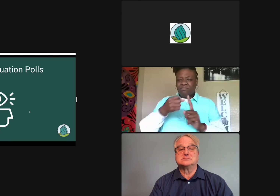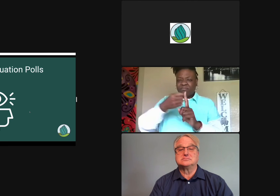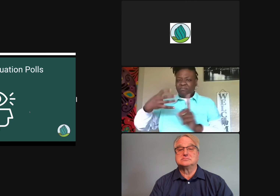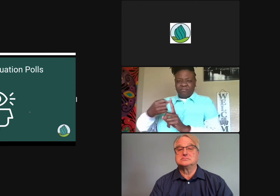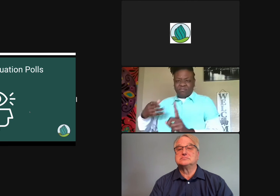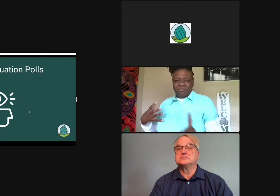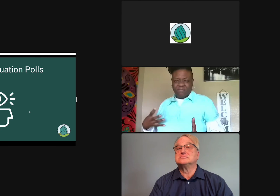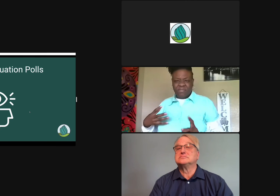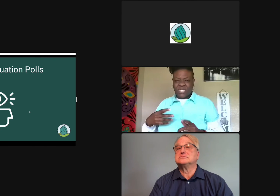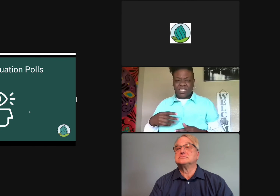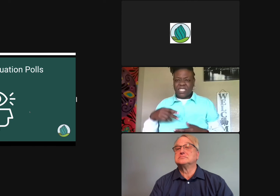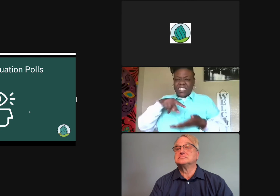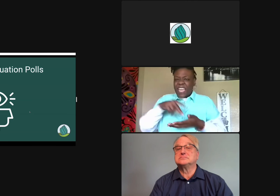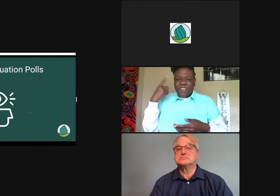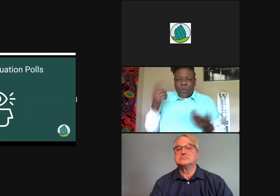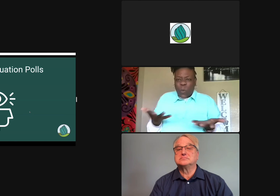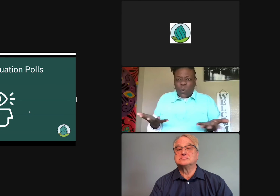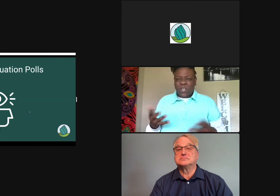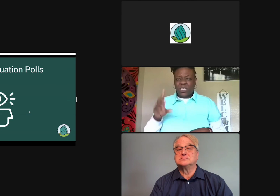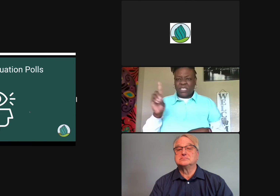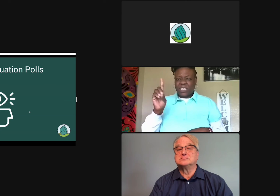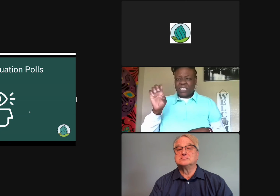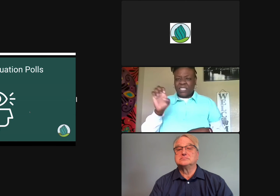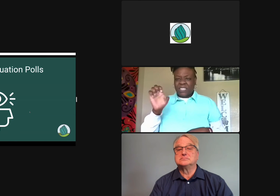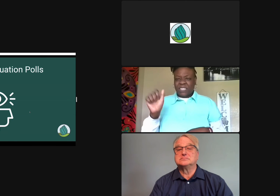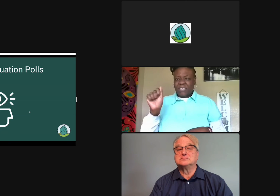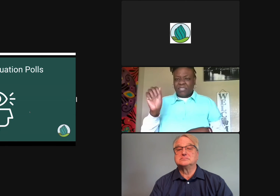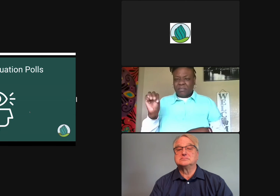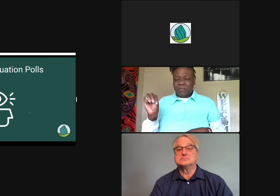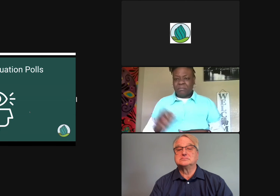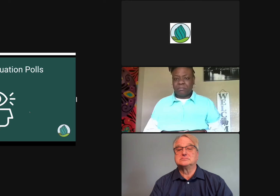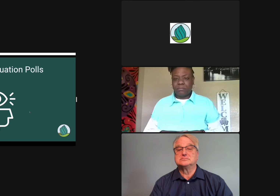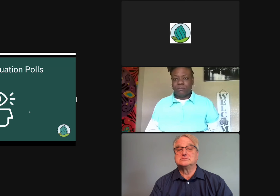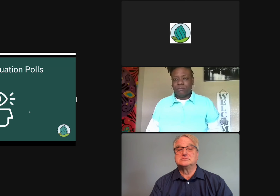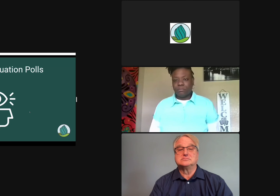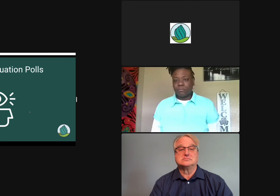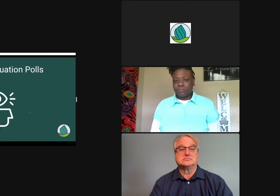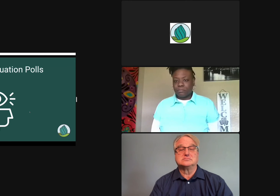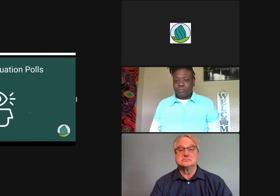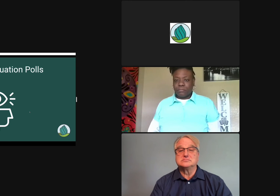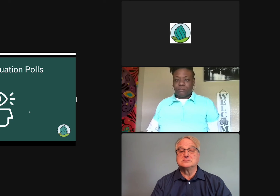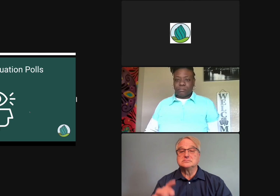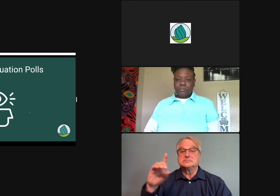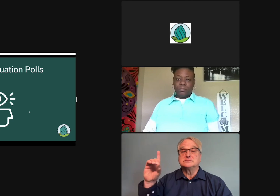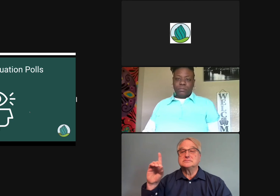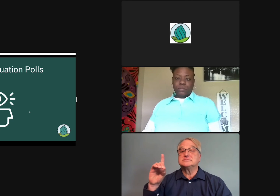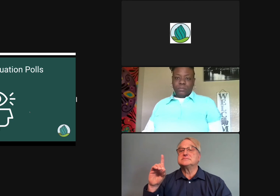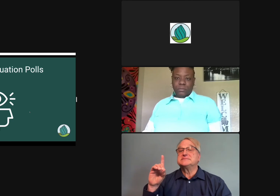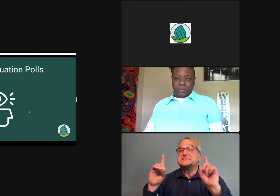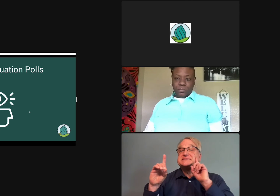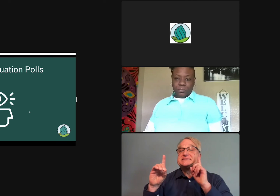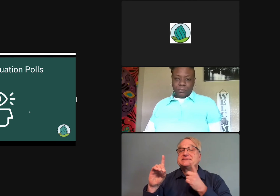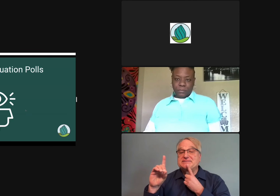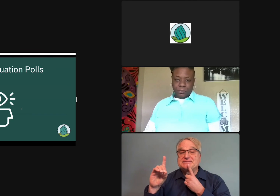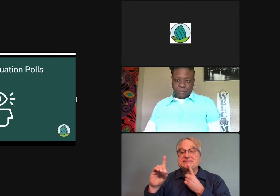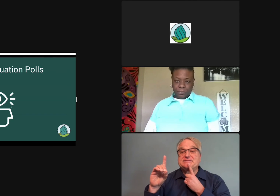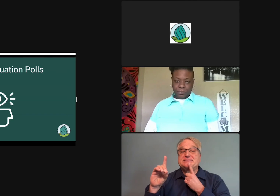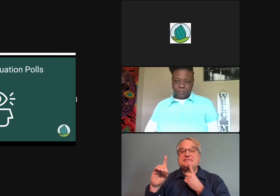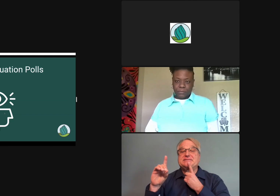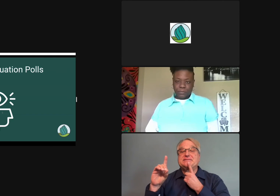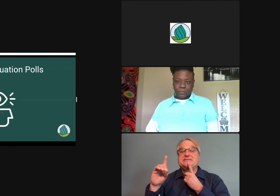acronym, D-E-A-M.